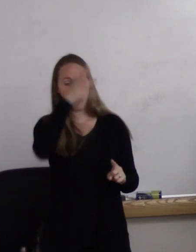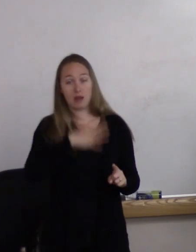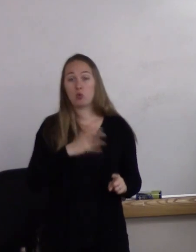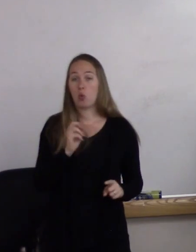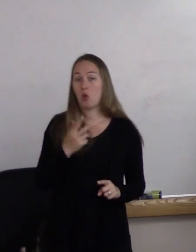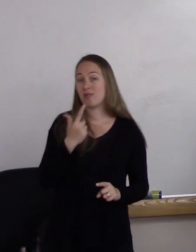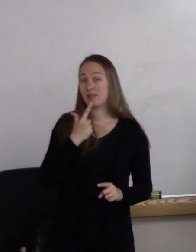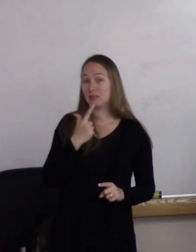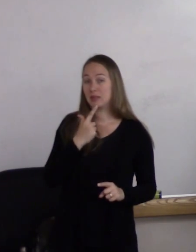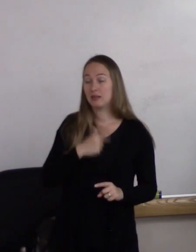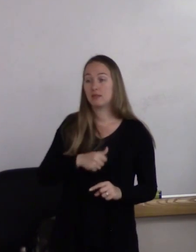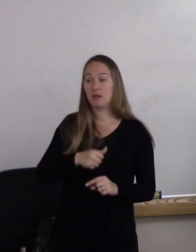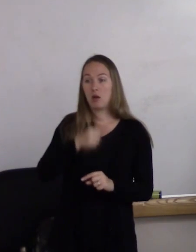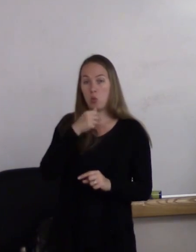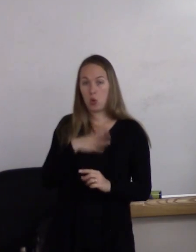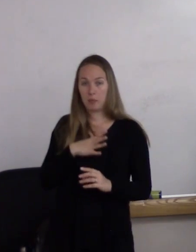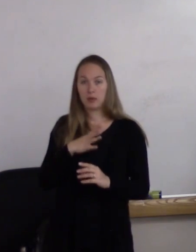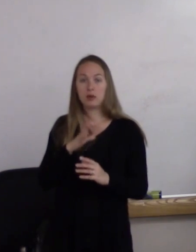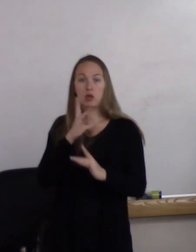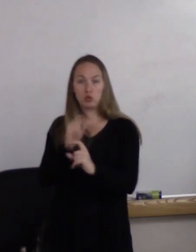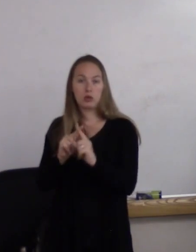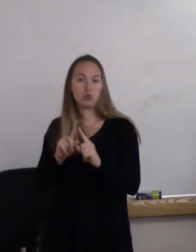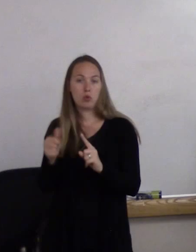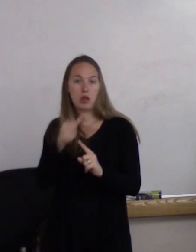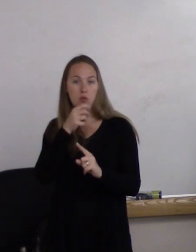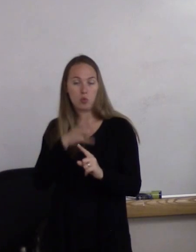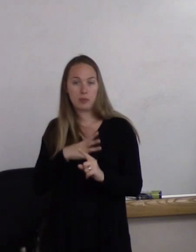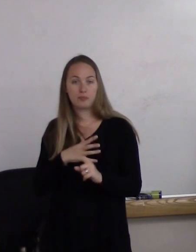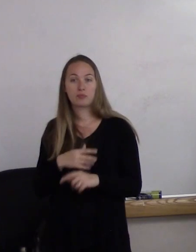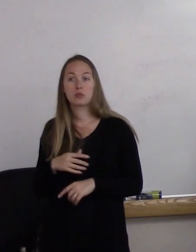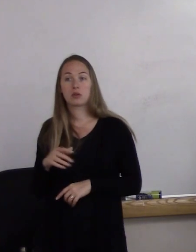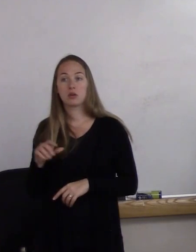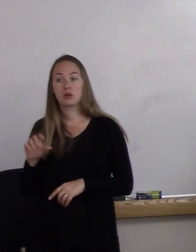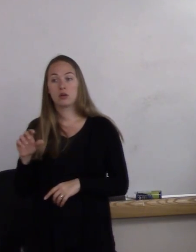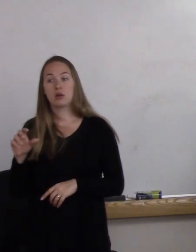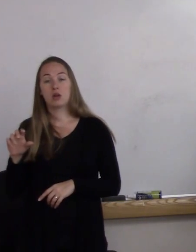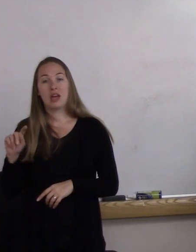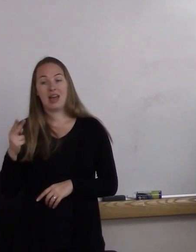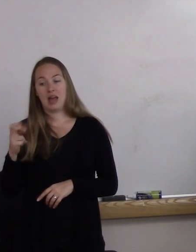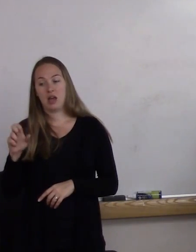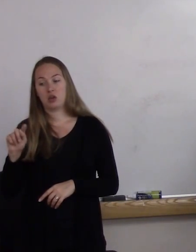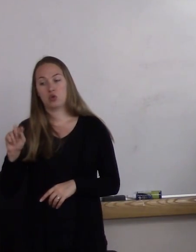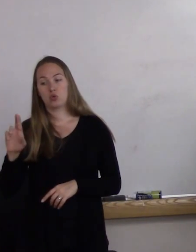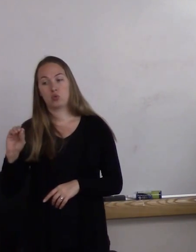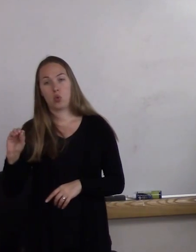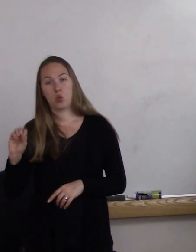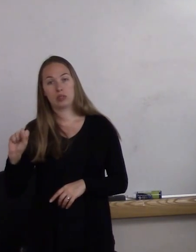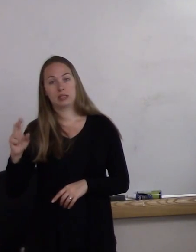And for heterosexual, the term is often used as straight. In the middle of the continuum,